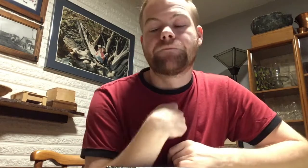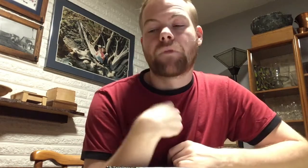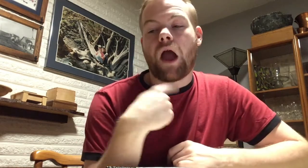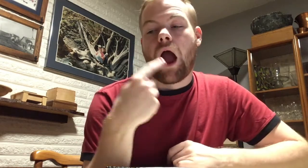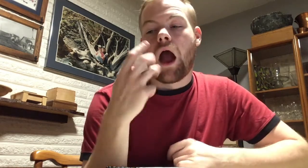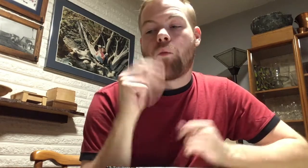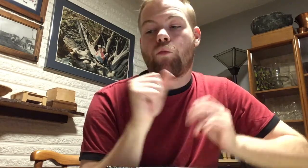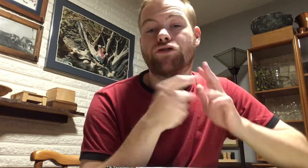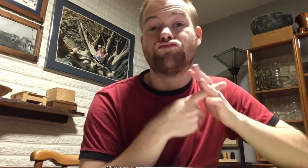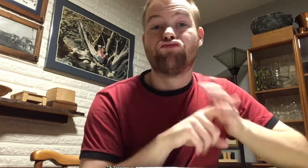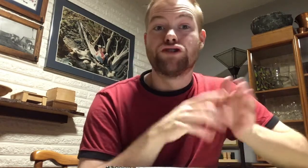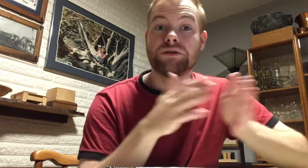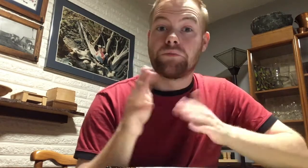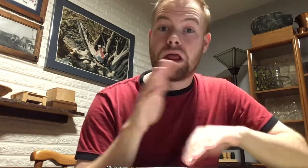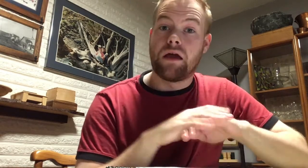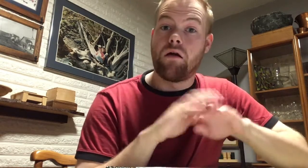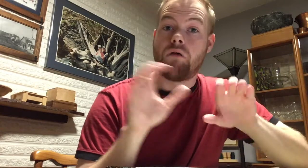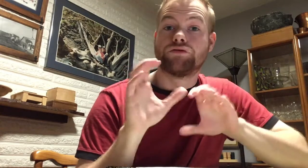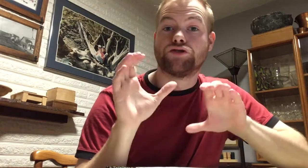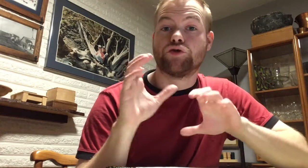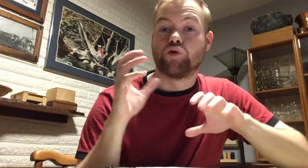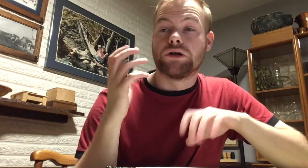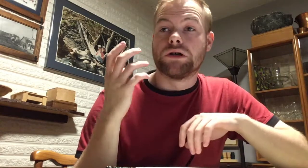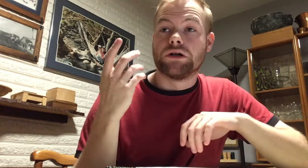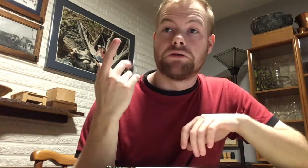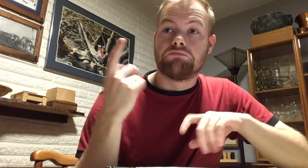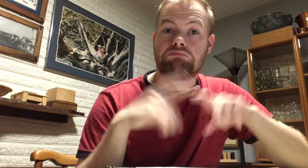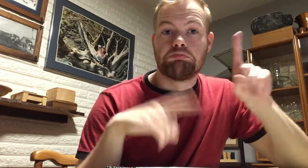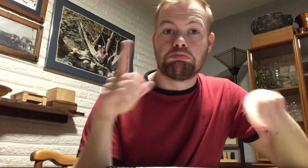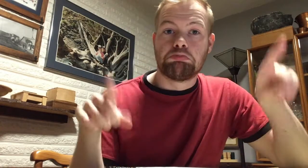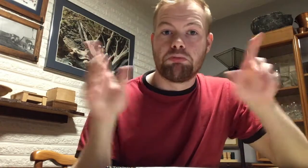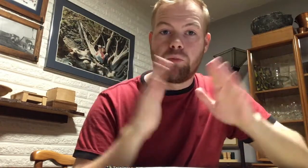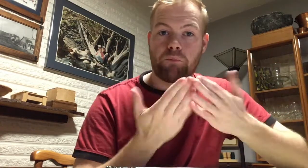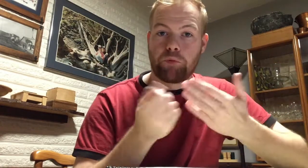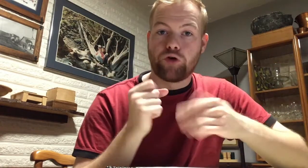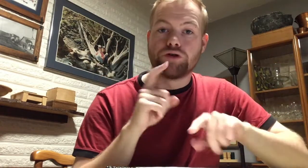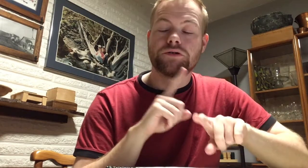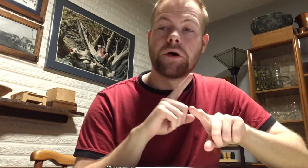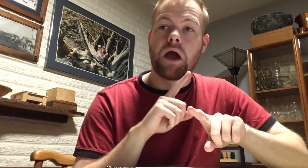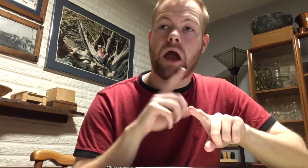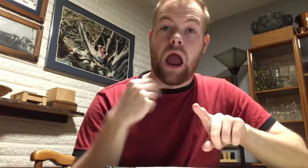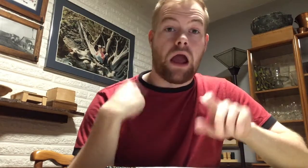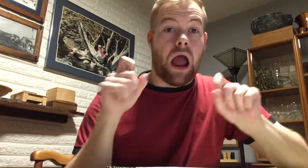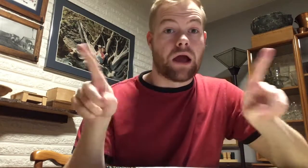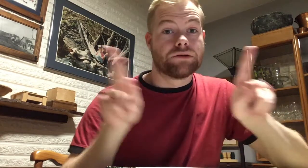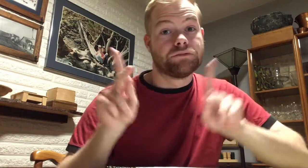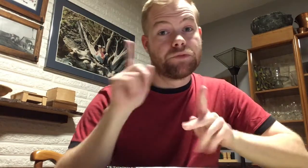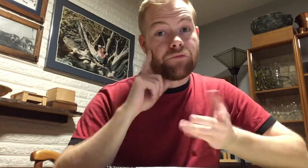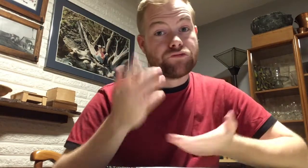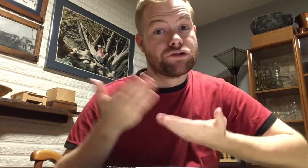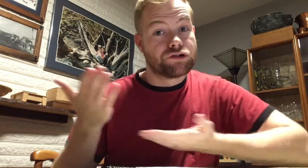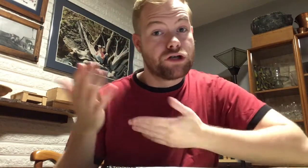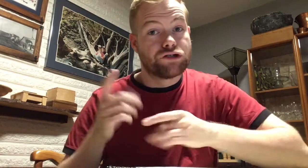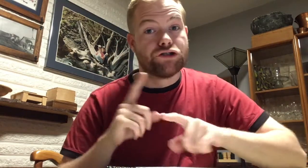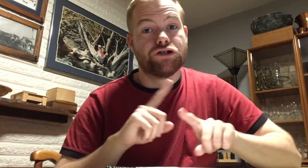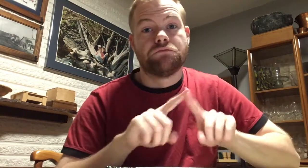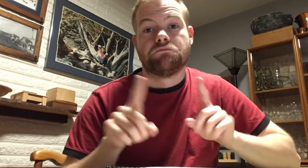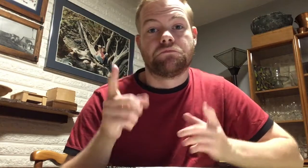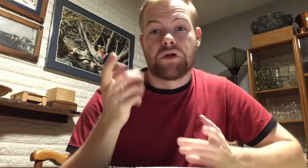I was originally planning on doing various books, and I asked people for suggestions, but…